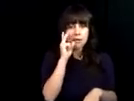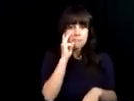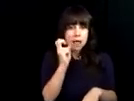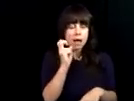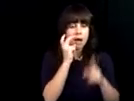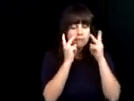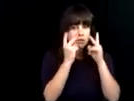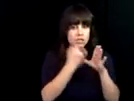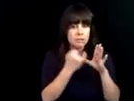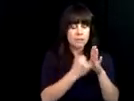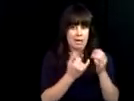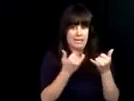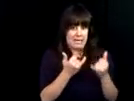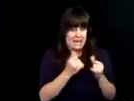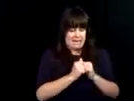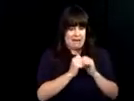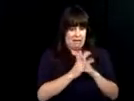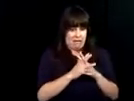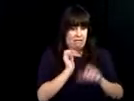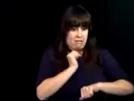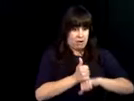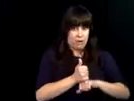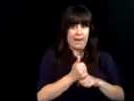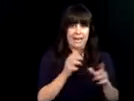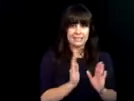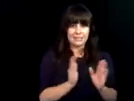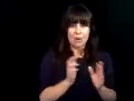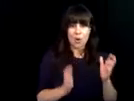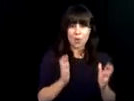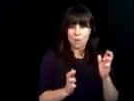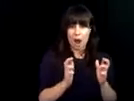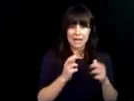academy where I saw kids who were blind, deaf/blind and